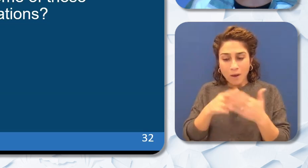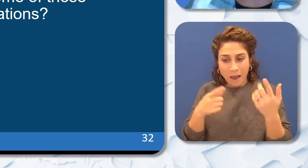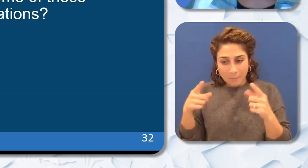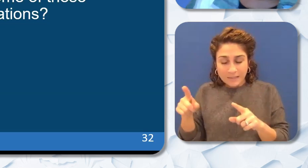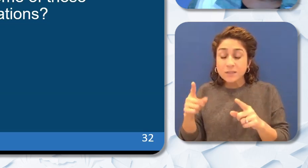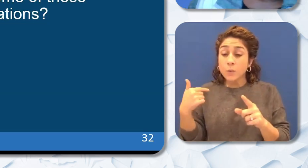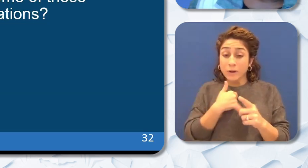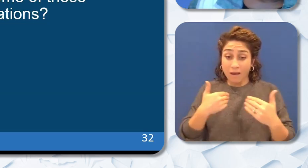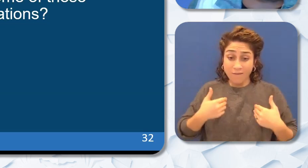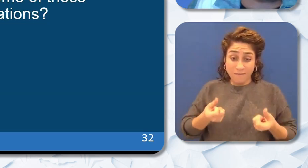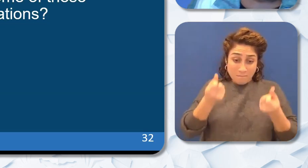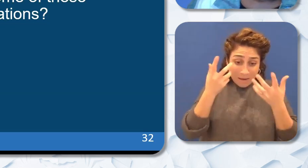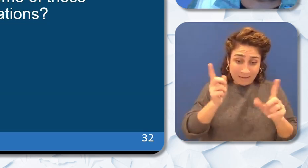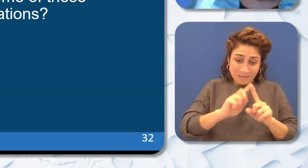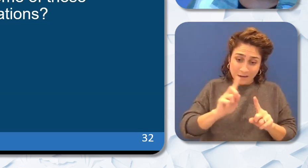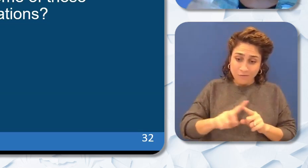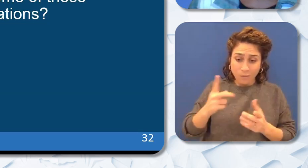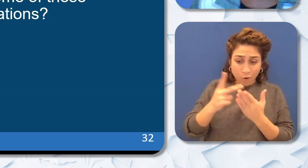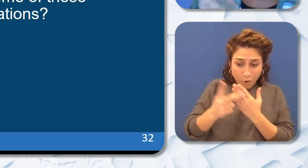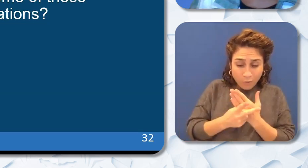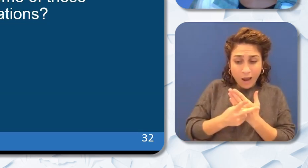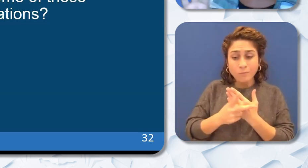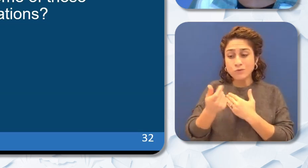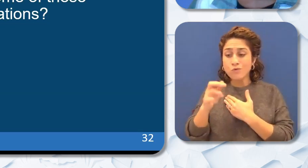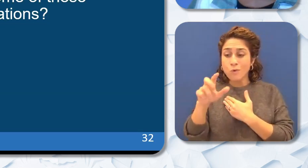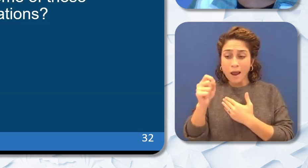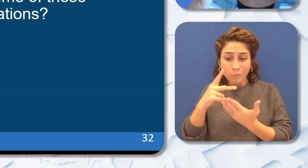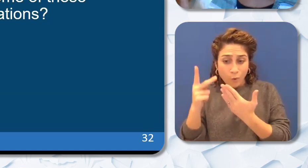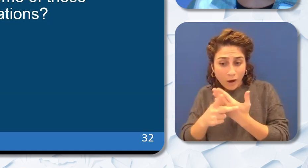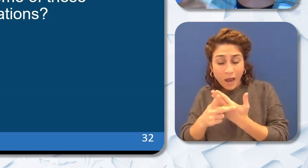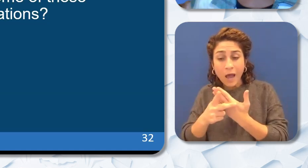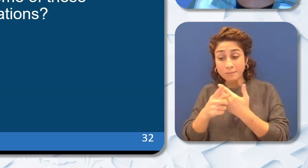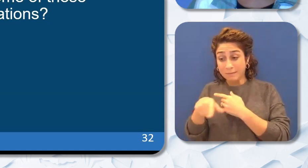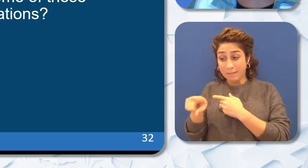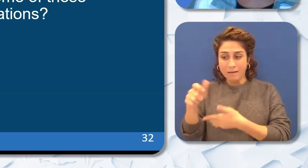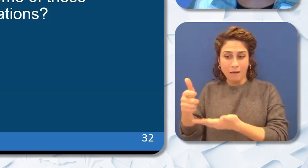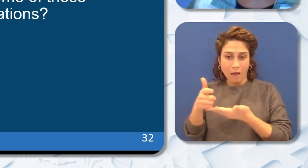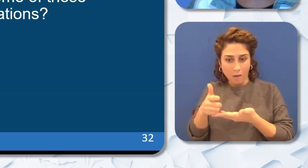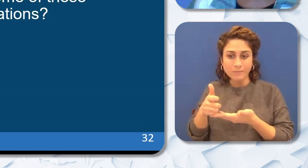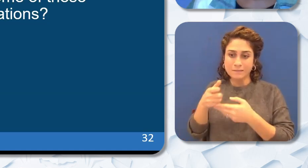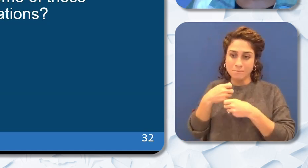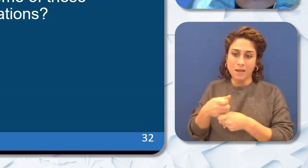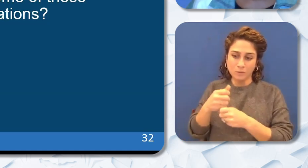anti-bias education grant program that's helping to make schools safe and inclusive places for all